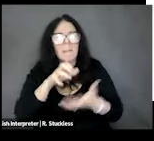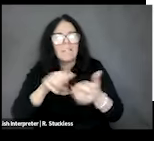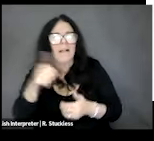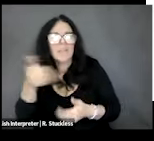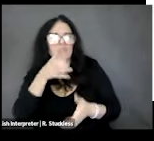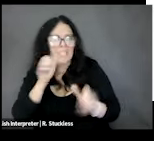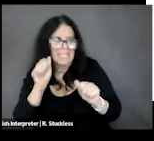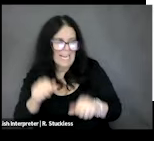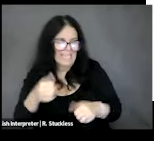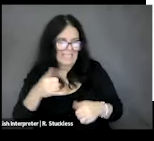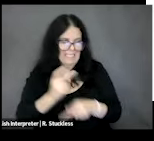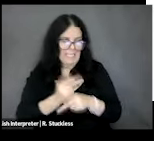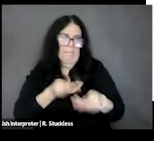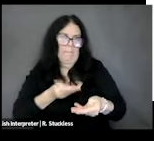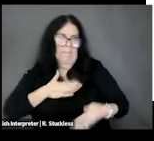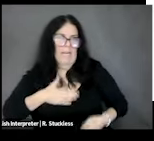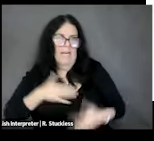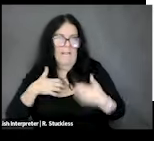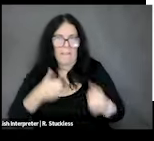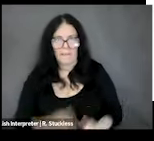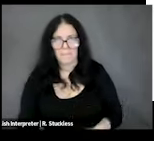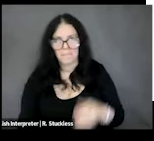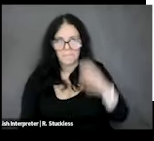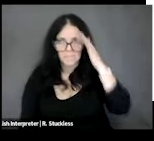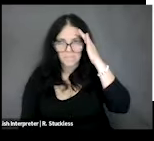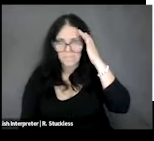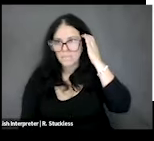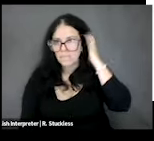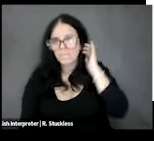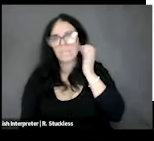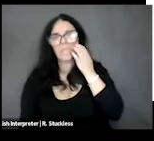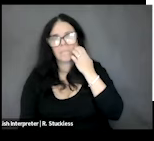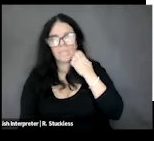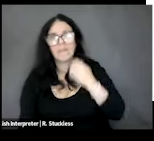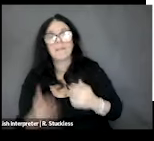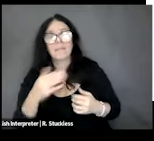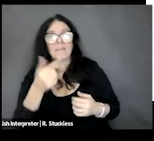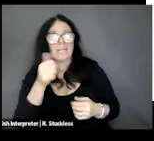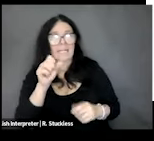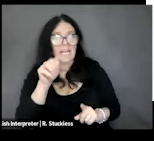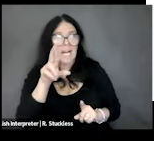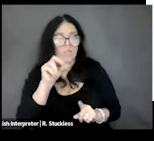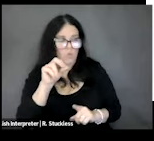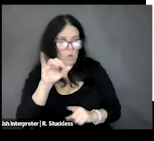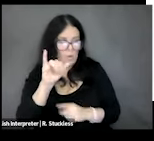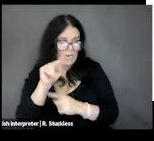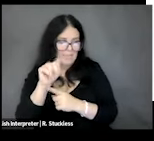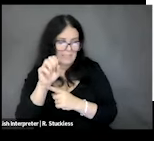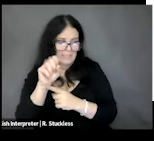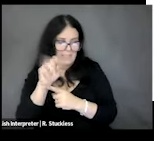and still be hydrated. Gastrointestinal distress, a lot of times we're looking here at high-fiber